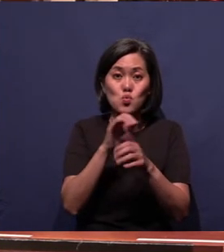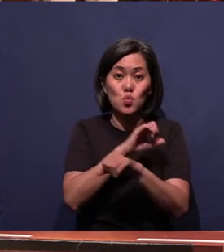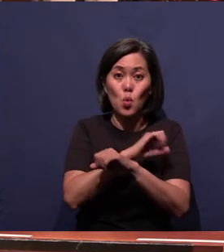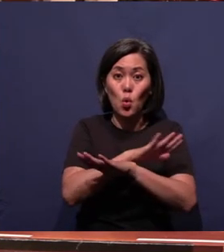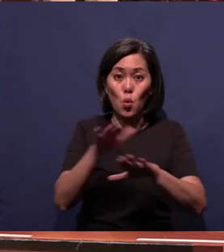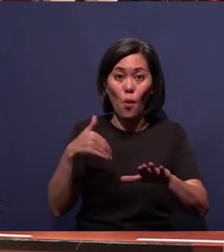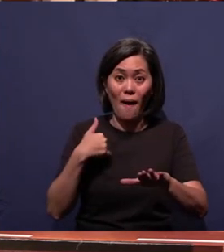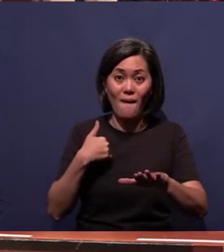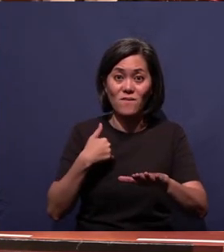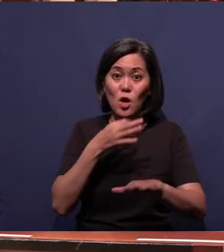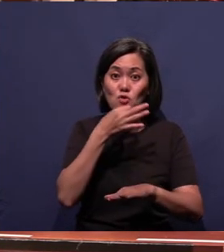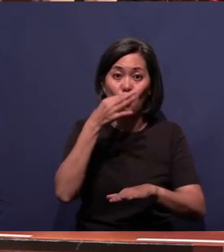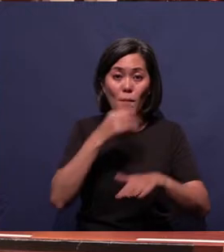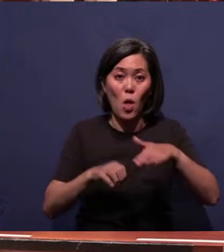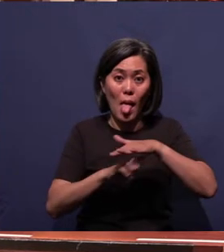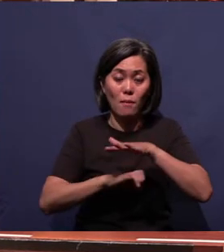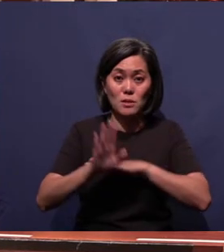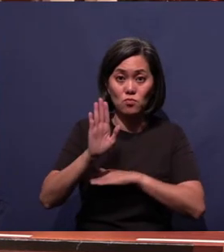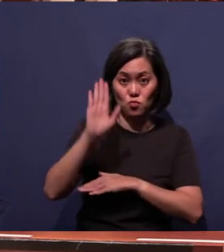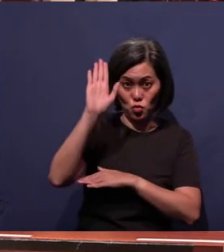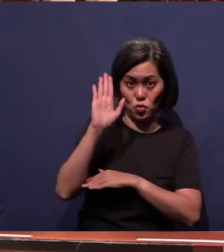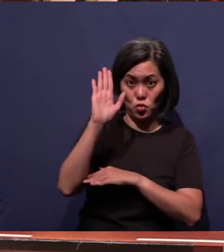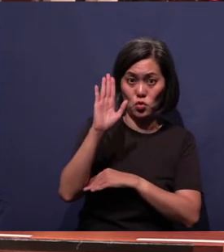please raise your hands and the ushers will bring them to you.